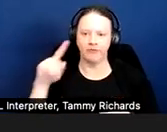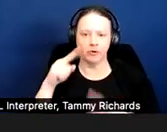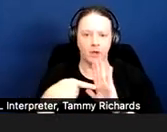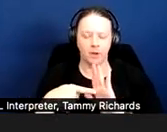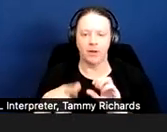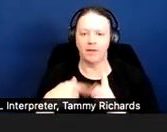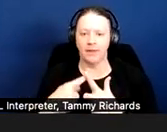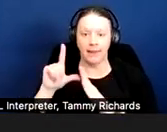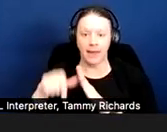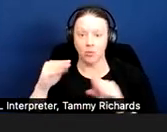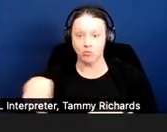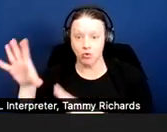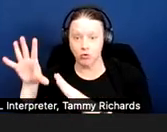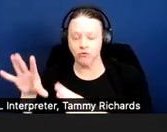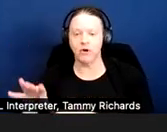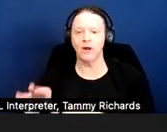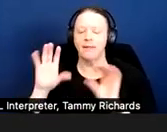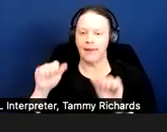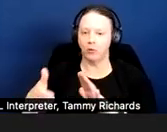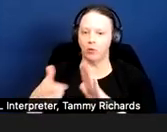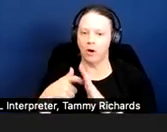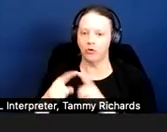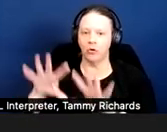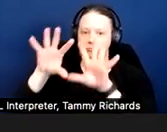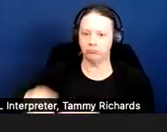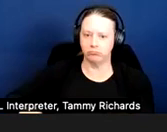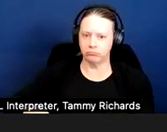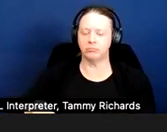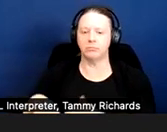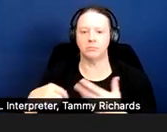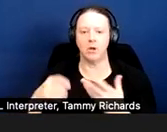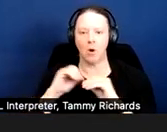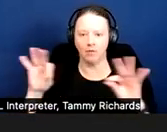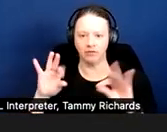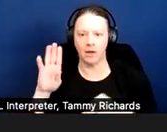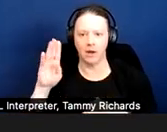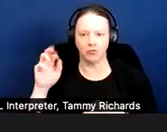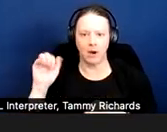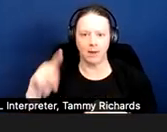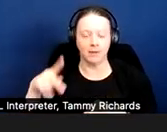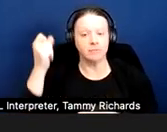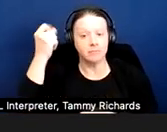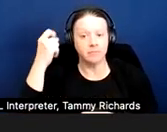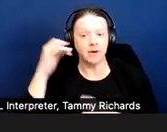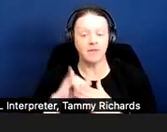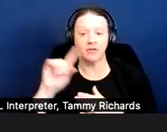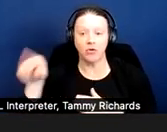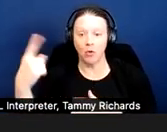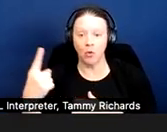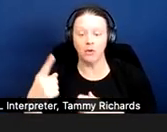It's important to remember that this can only be required to modifications made to an individual's unit.